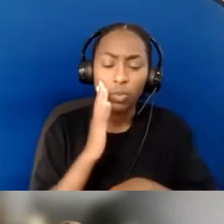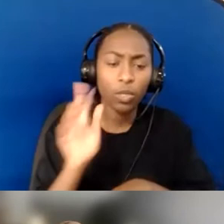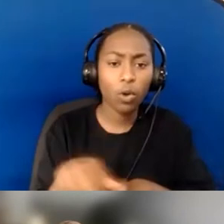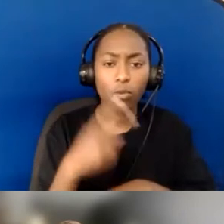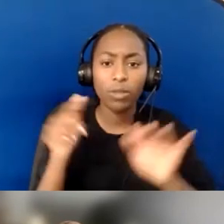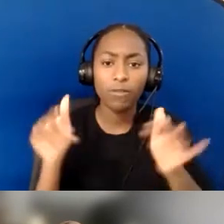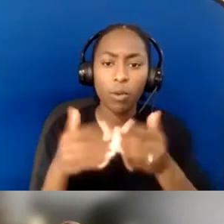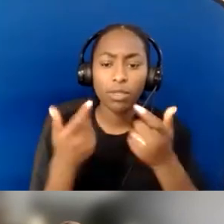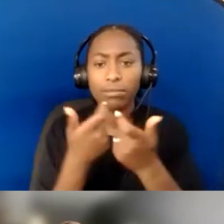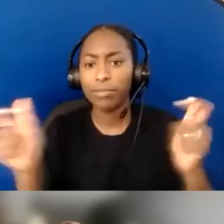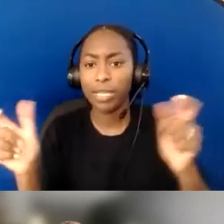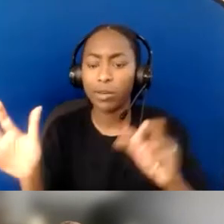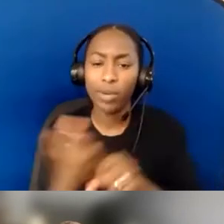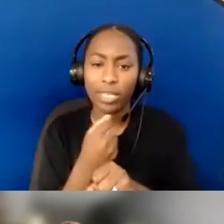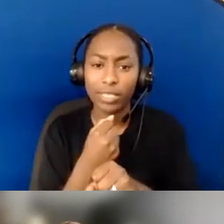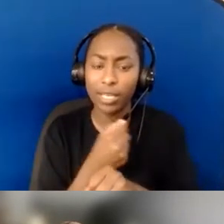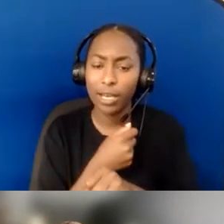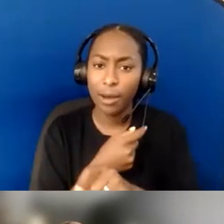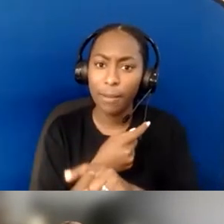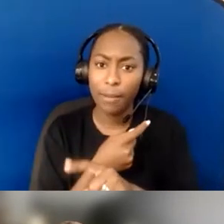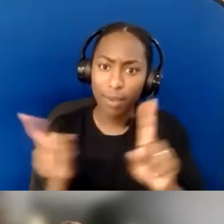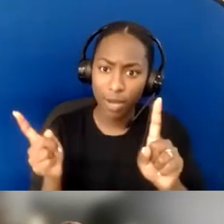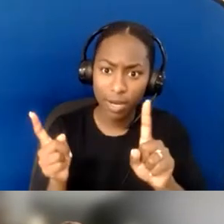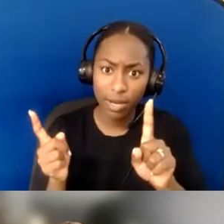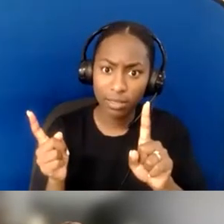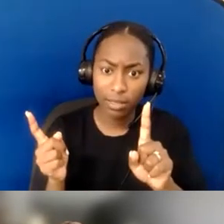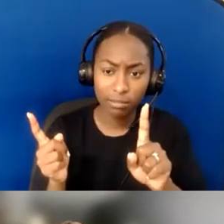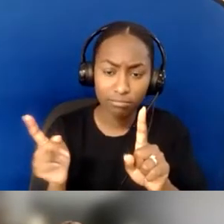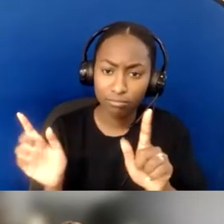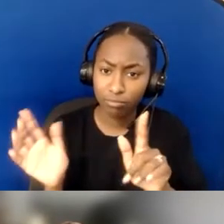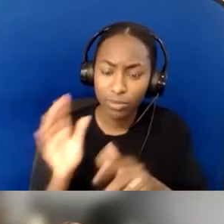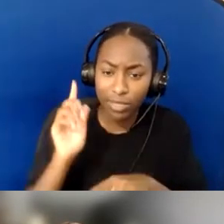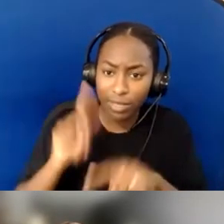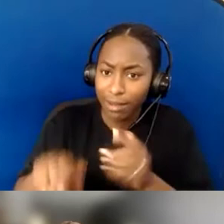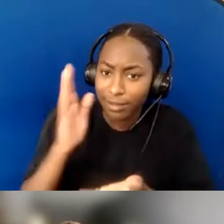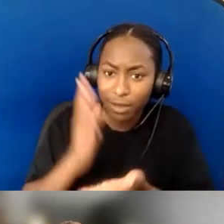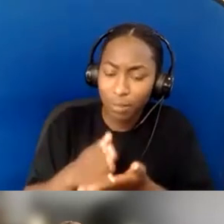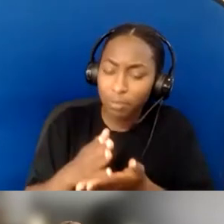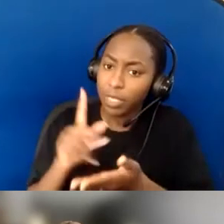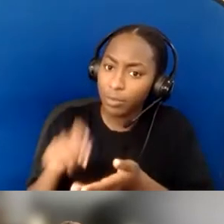And instead to say, "This has to continually be "a place that we are thinking about and wondering